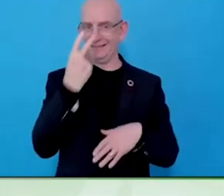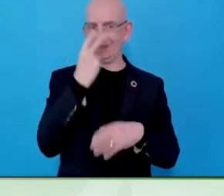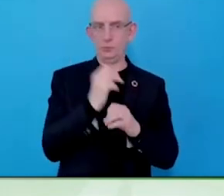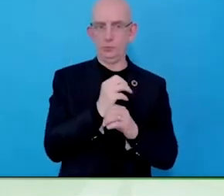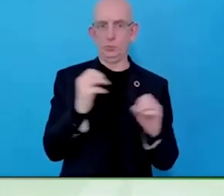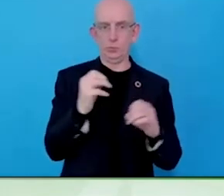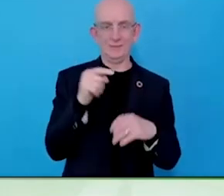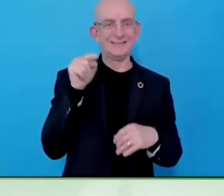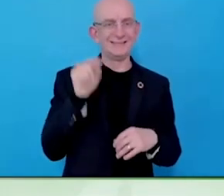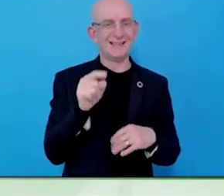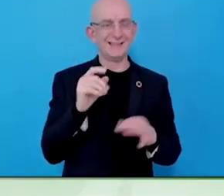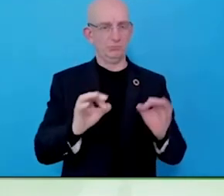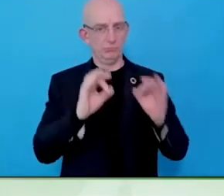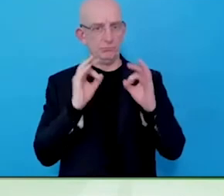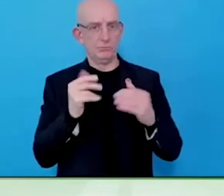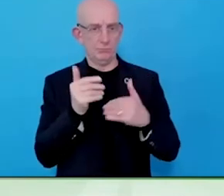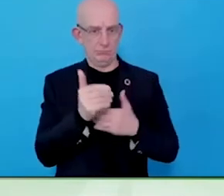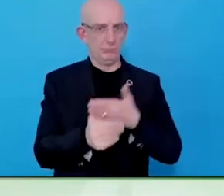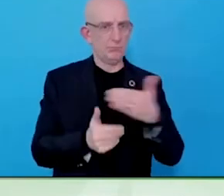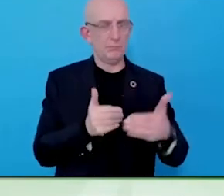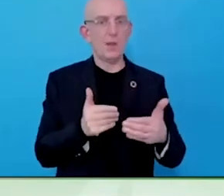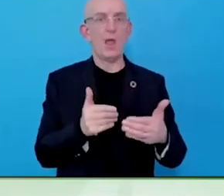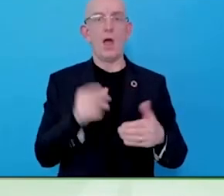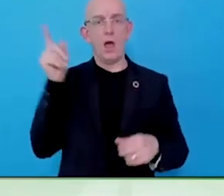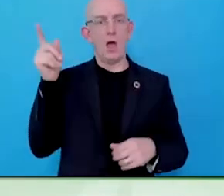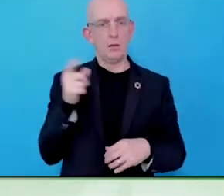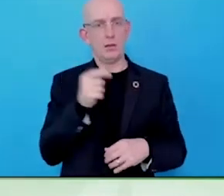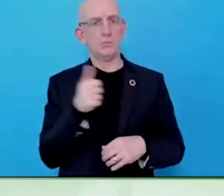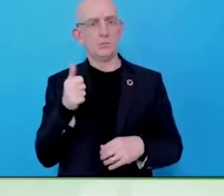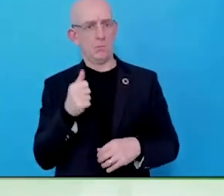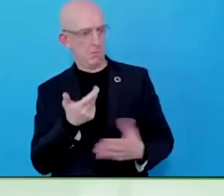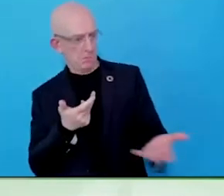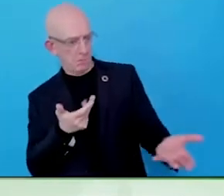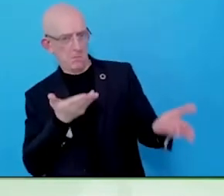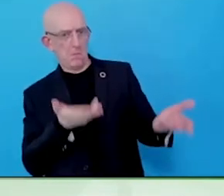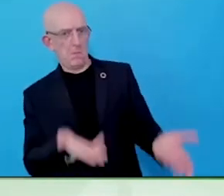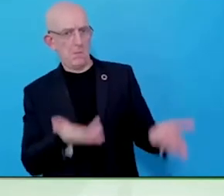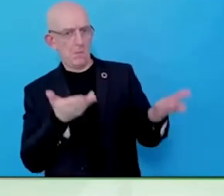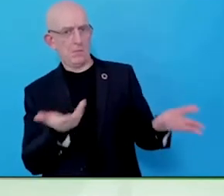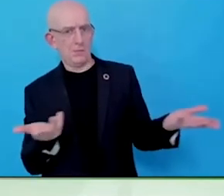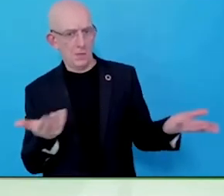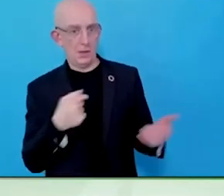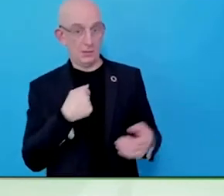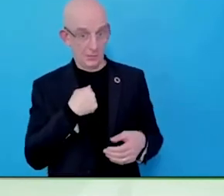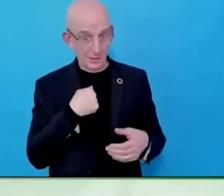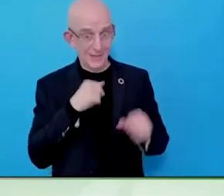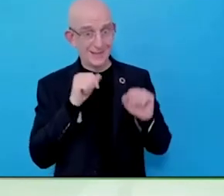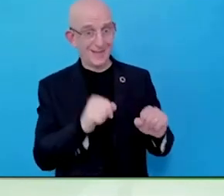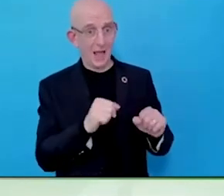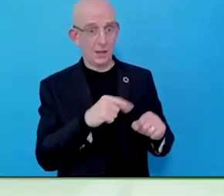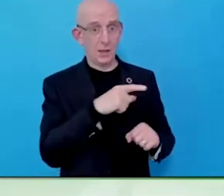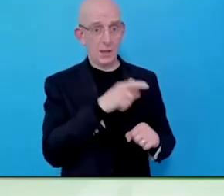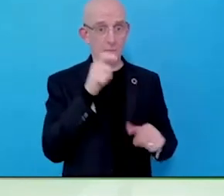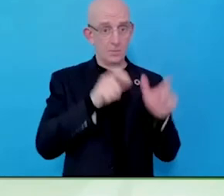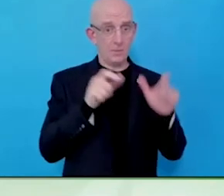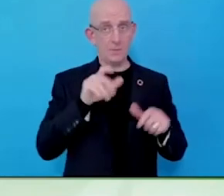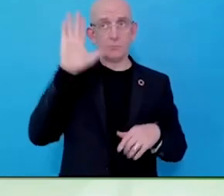I would start by saying how do we get more dialogue between people in business and people with disabilities?